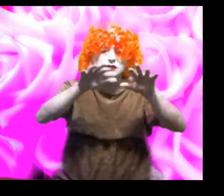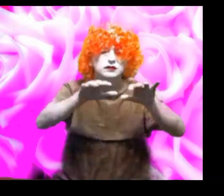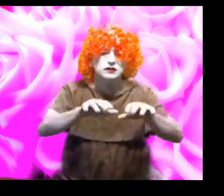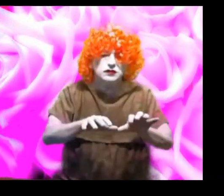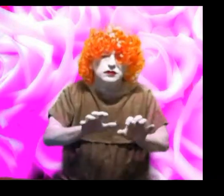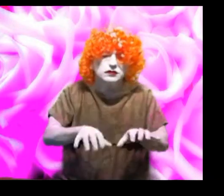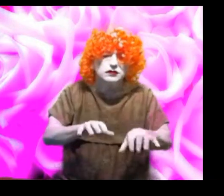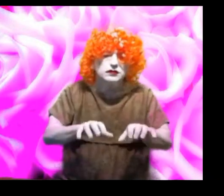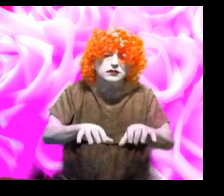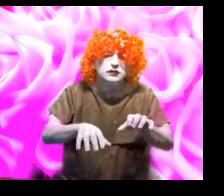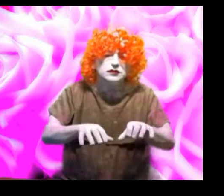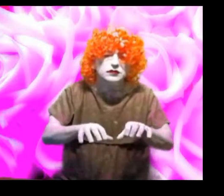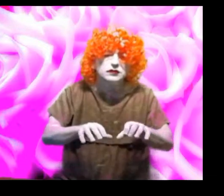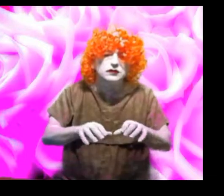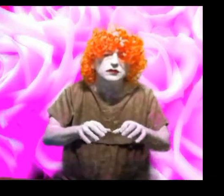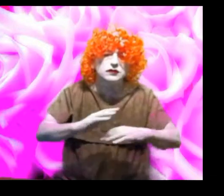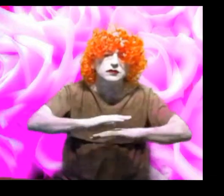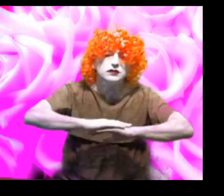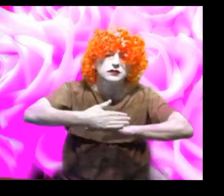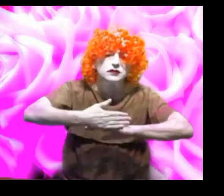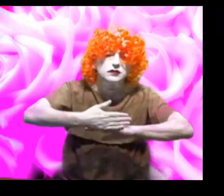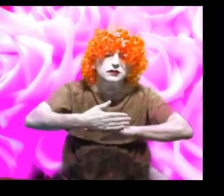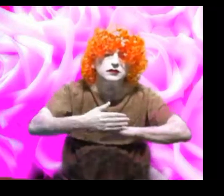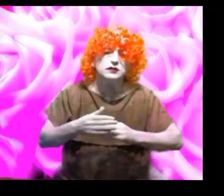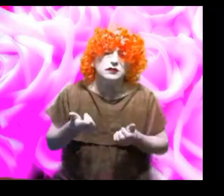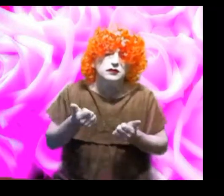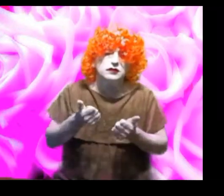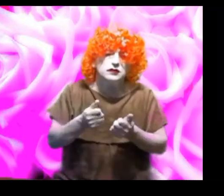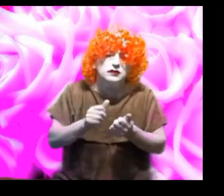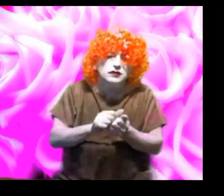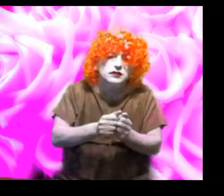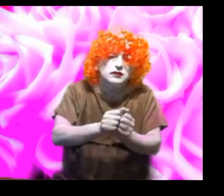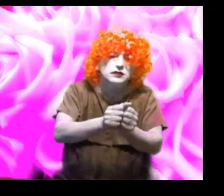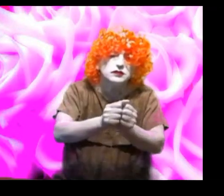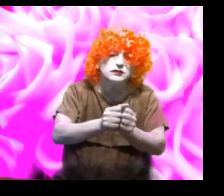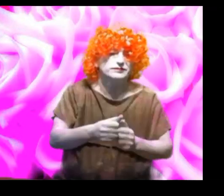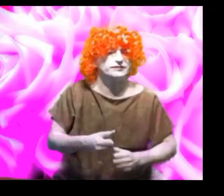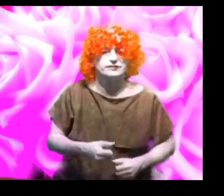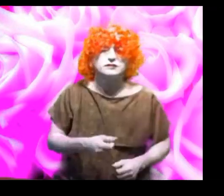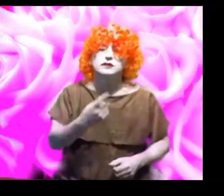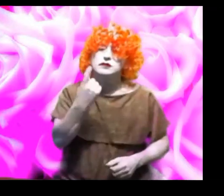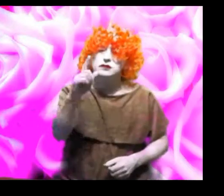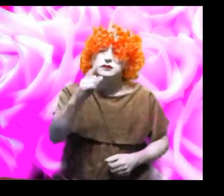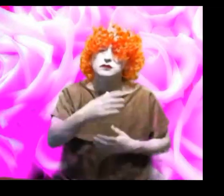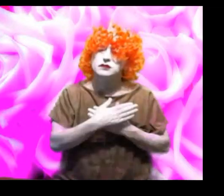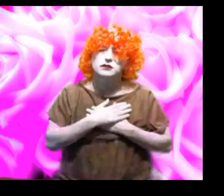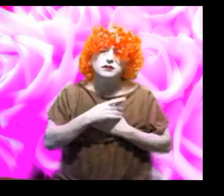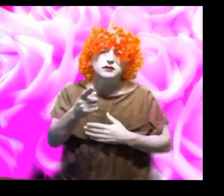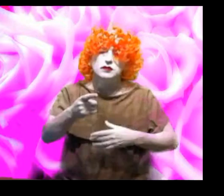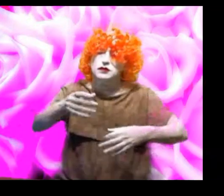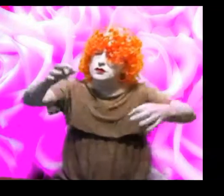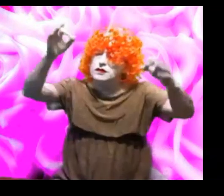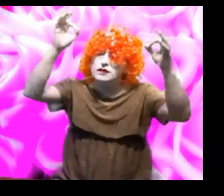but I'll tell you what, when it comes to love, you are the best in the world,